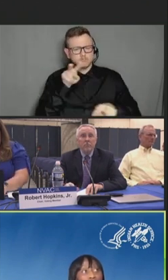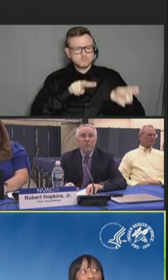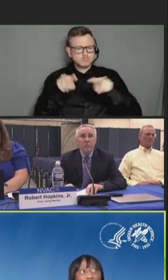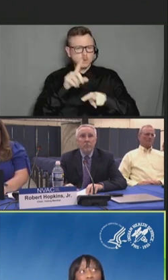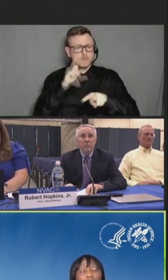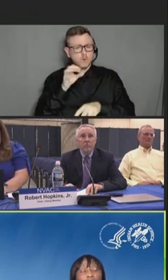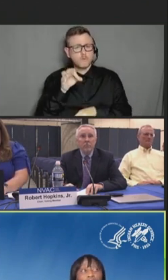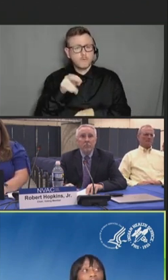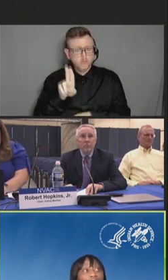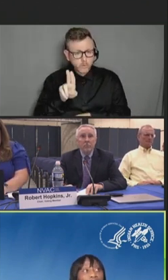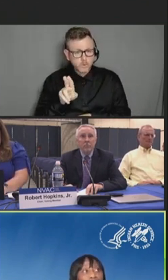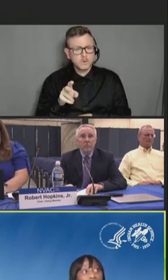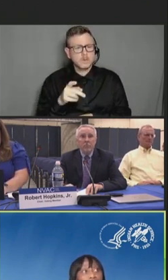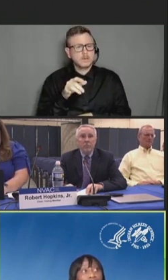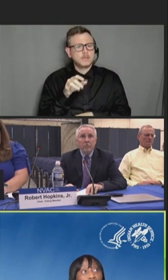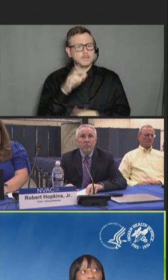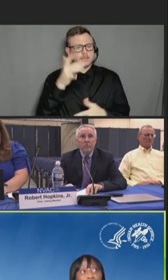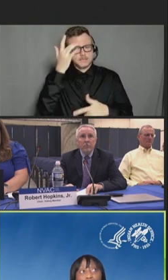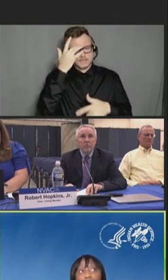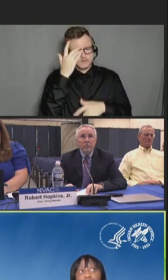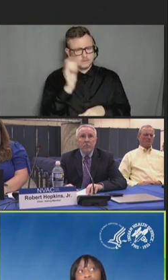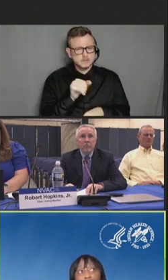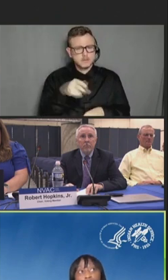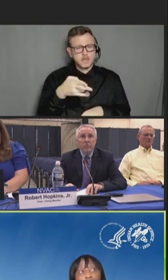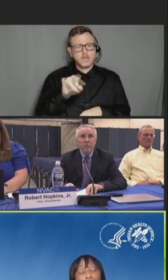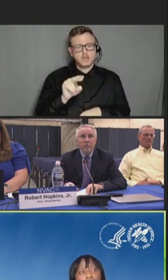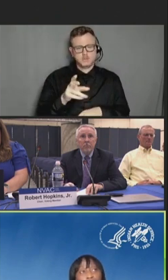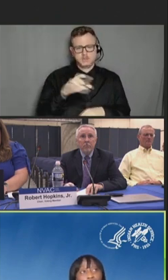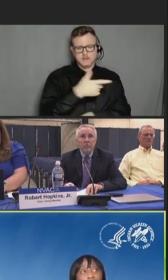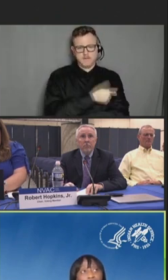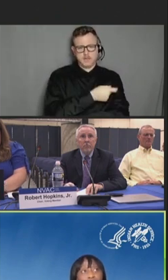through our IHS Influenza Awareness System.